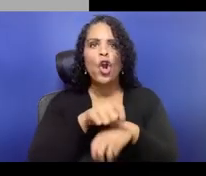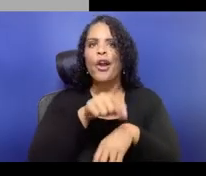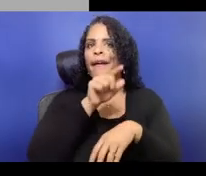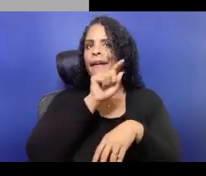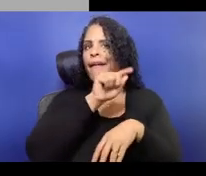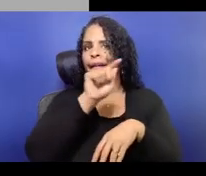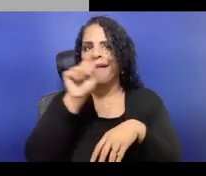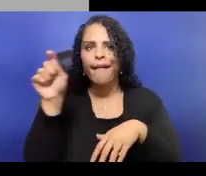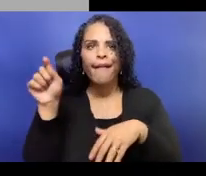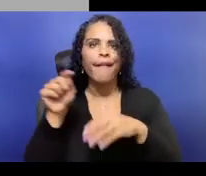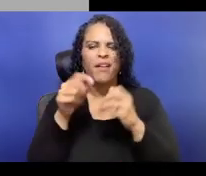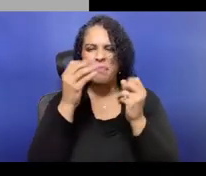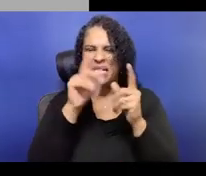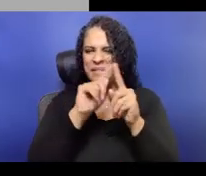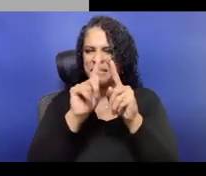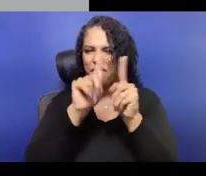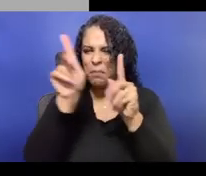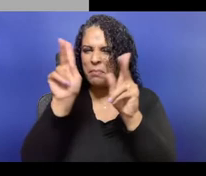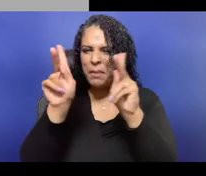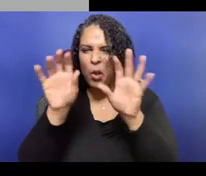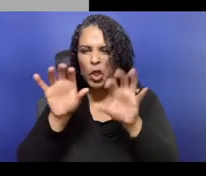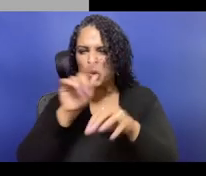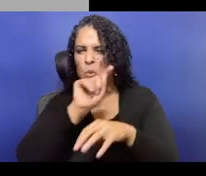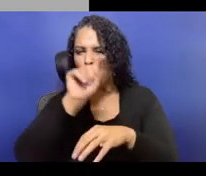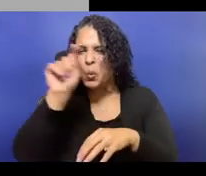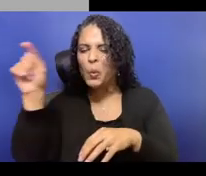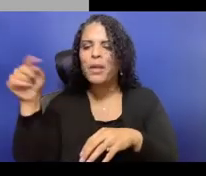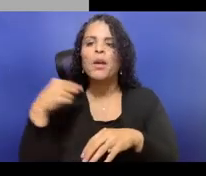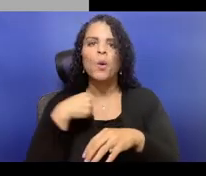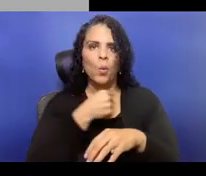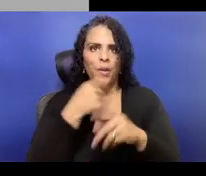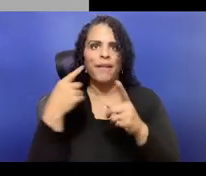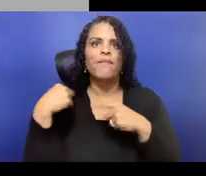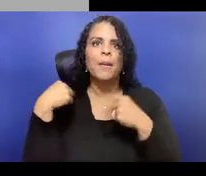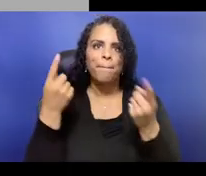"Oh, I'd like to get paid. I have to pay rent and eat food as a human."